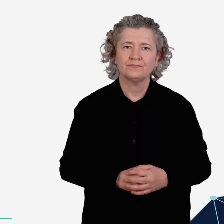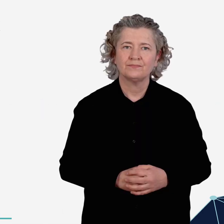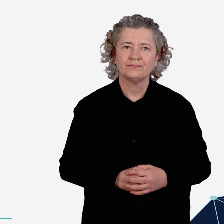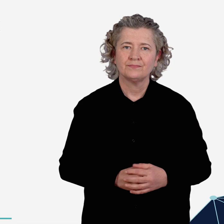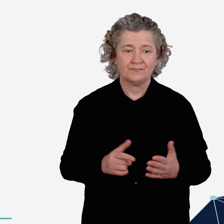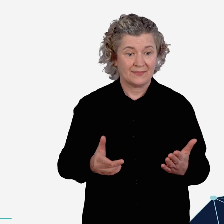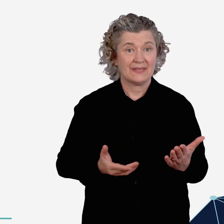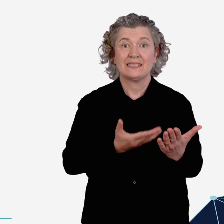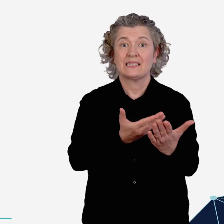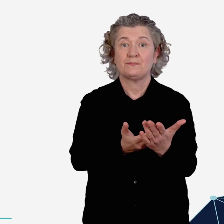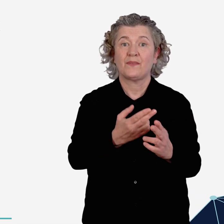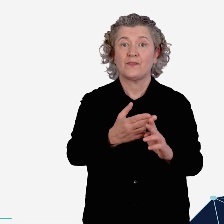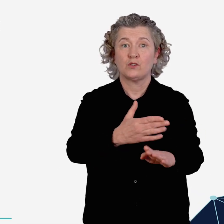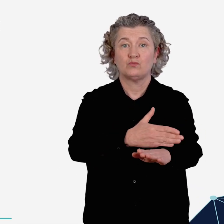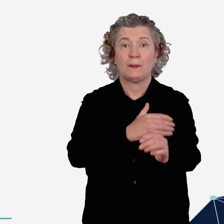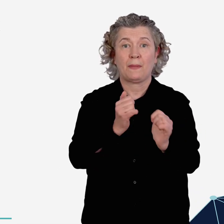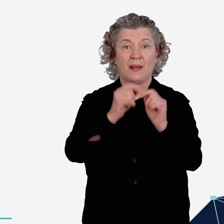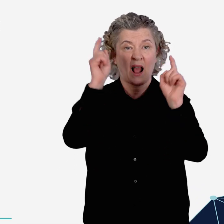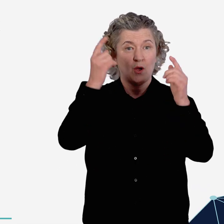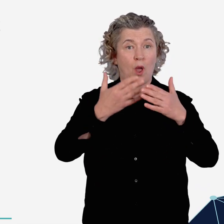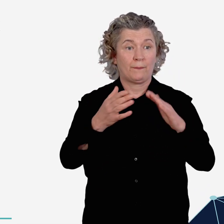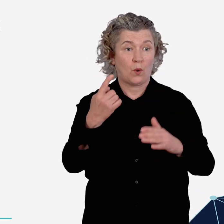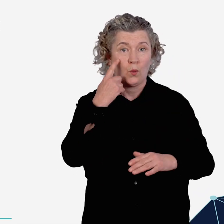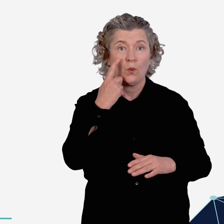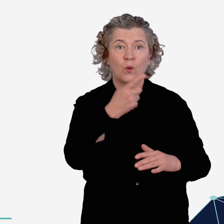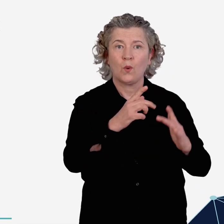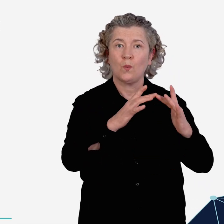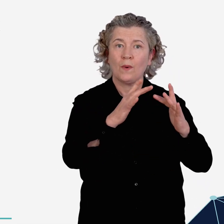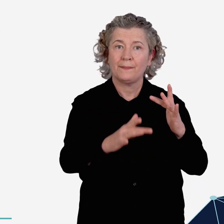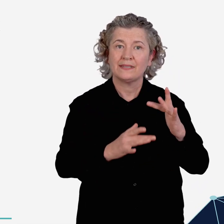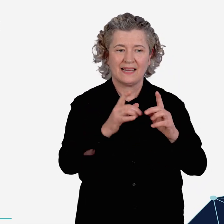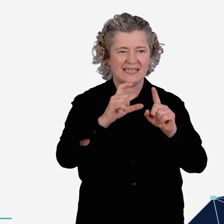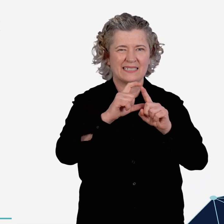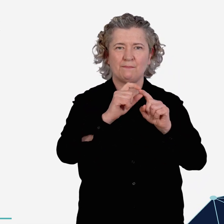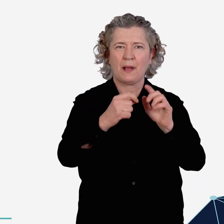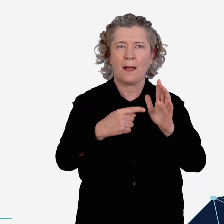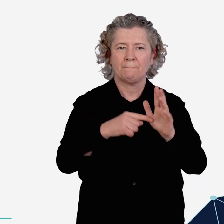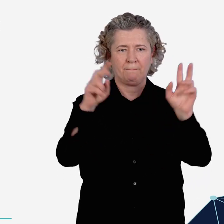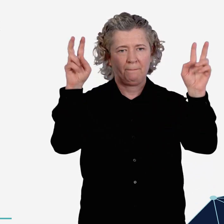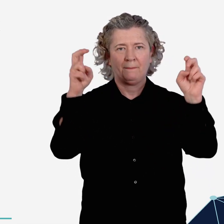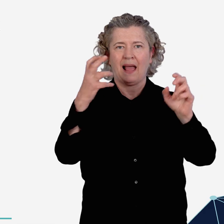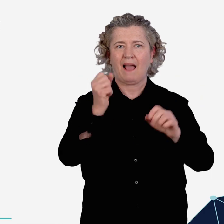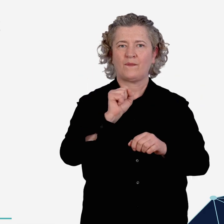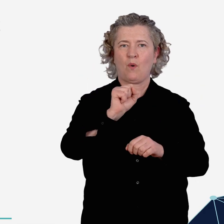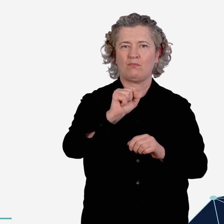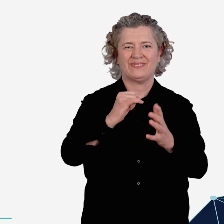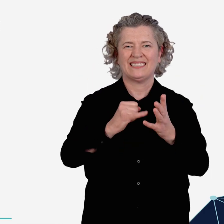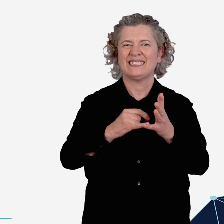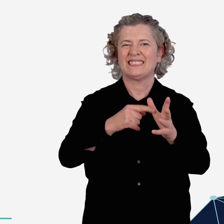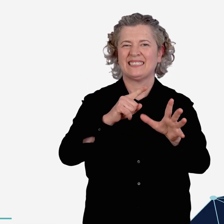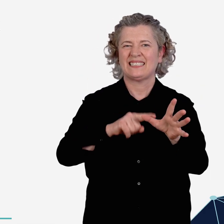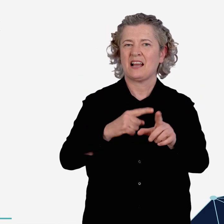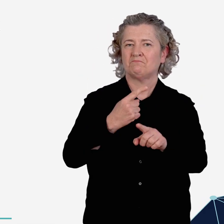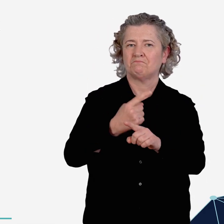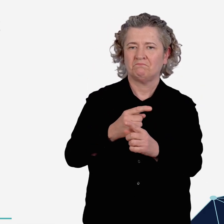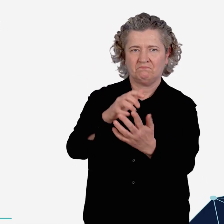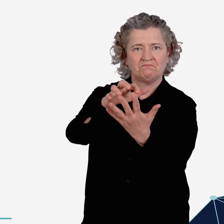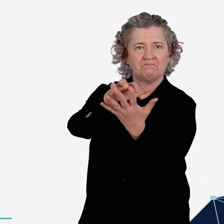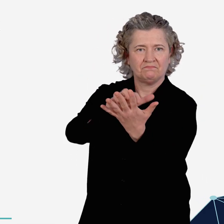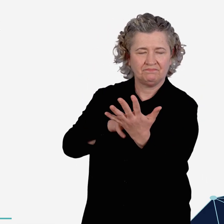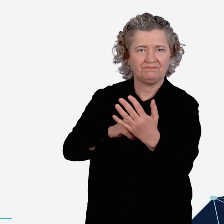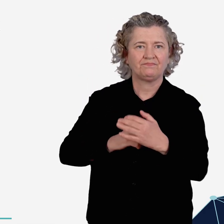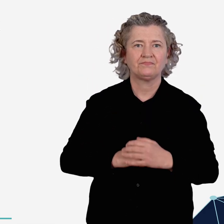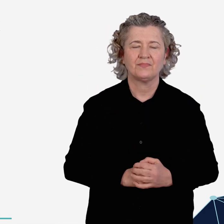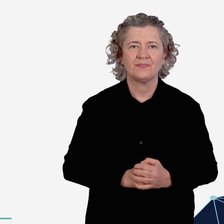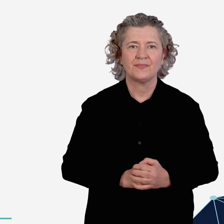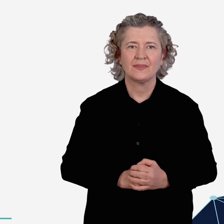Submissions on the Green Paper are now open and can be made by visiting the Department's 'Have Your Say' page on our website.